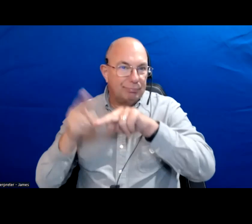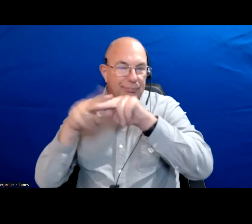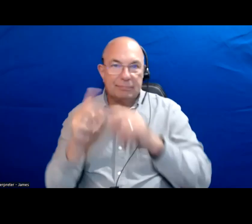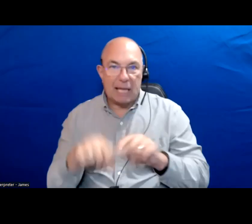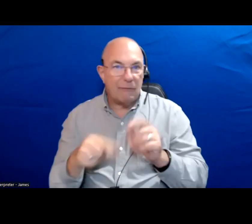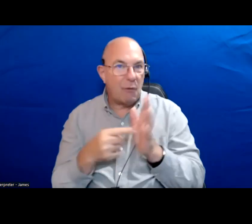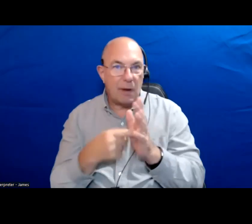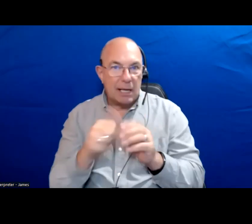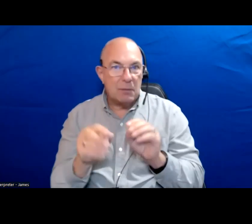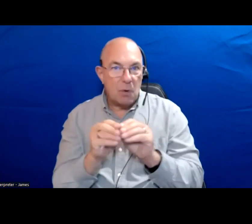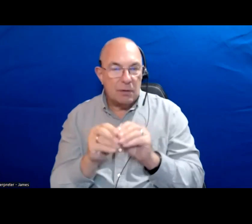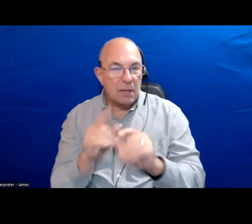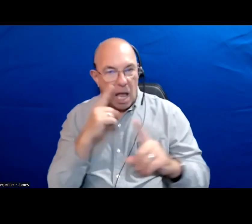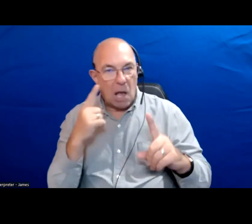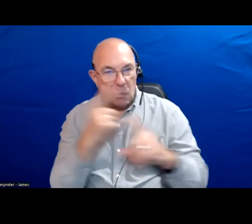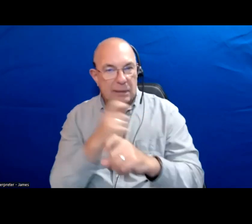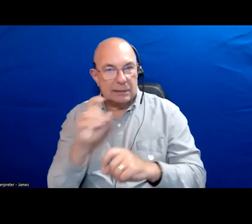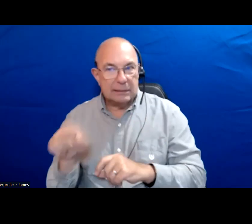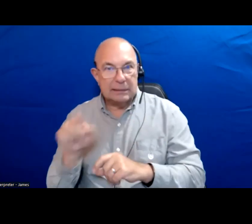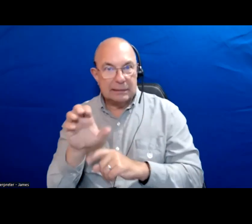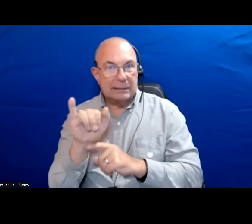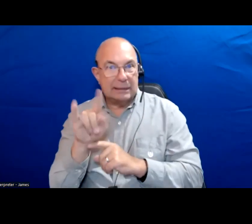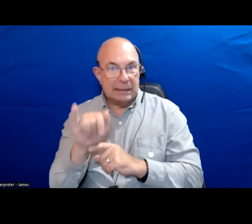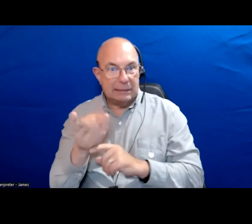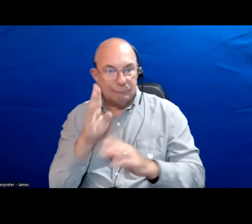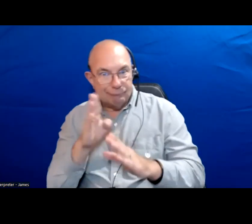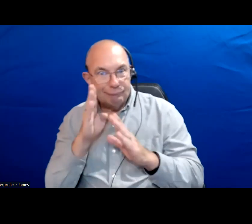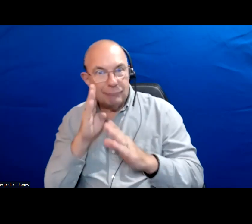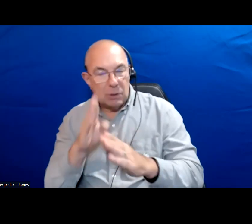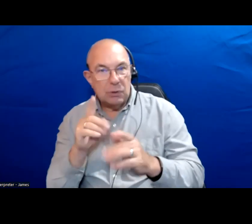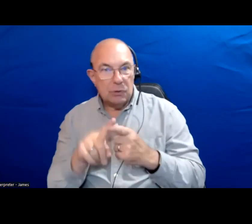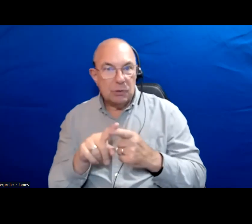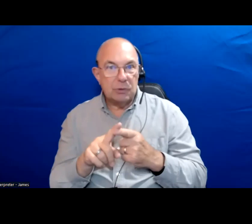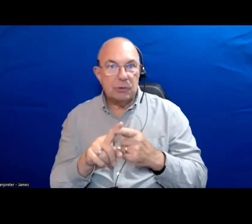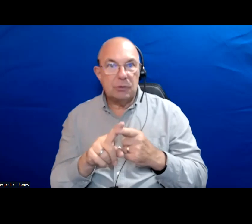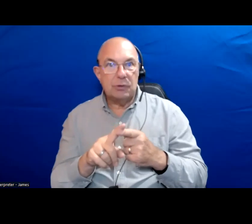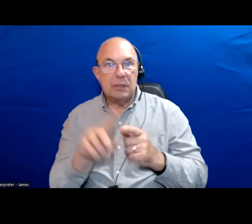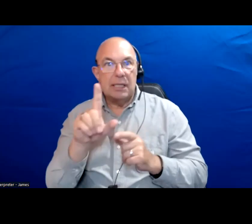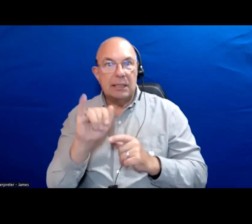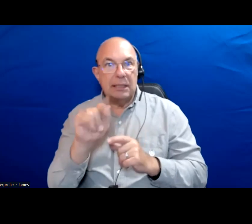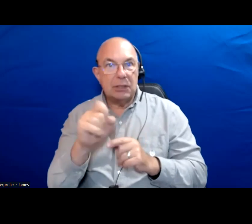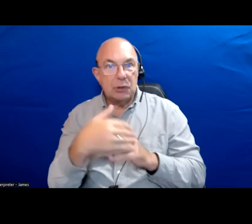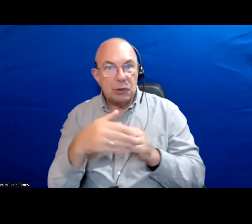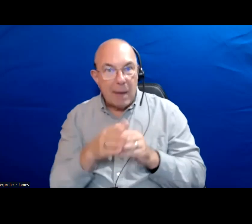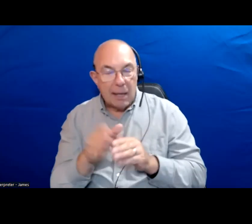It is ironic the city has been paying much attention to little Jamaica in the Eglinton